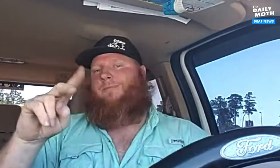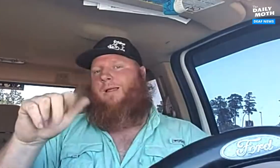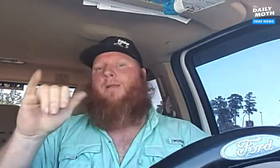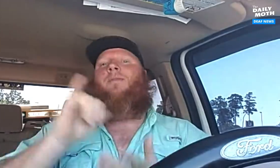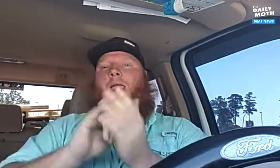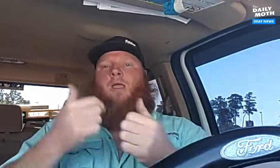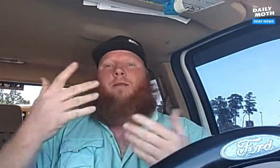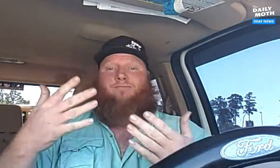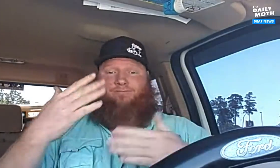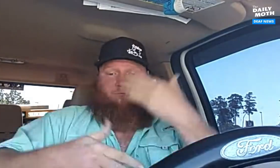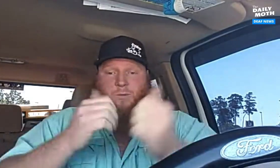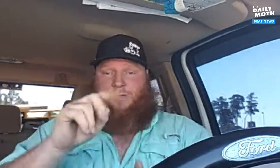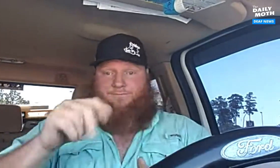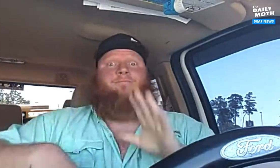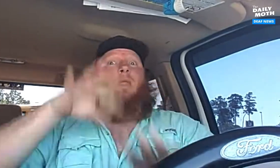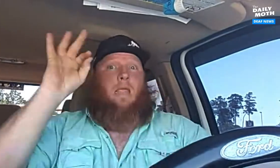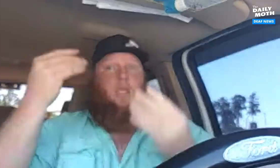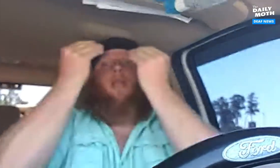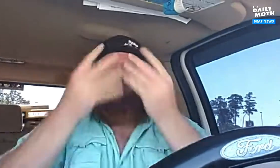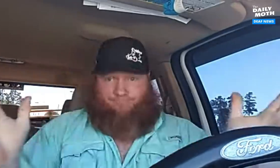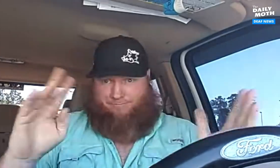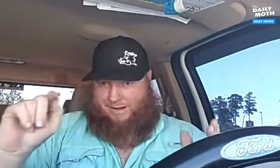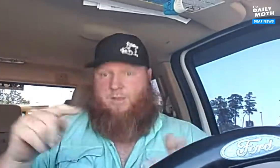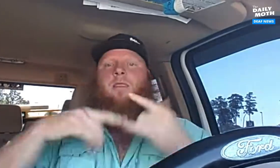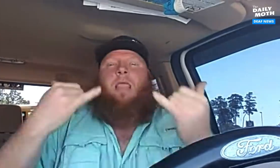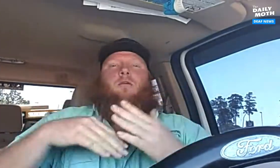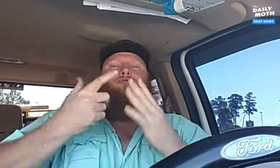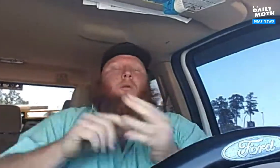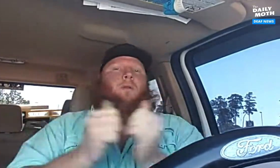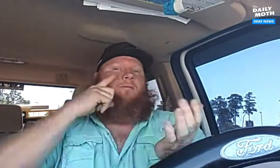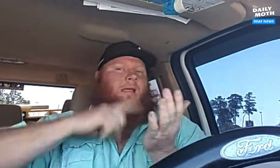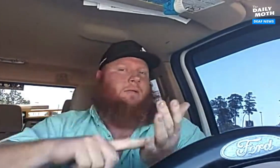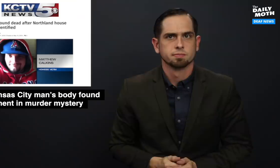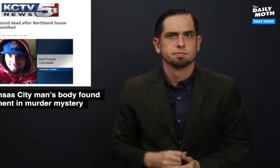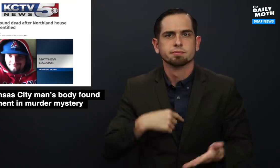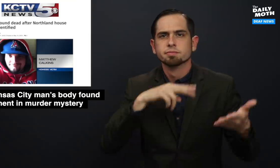They had to test the DNA and that's how they identified Matt. They've started their investigation.